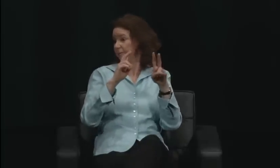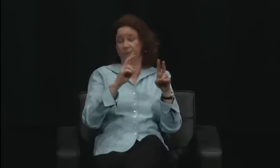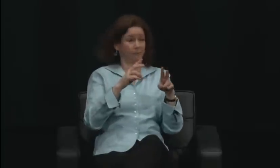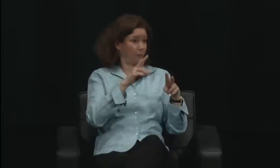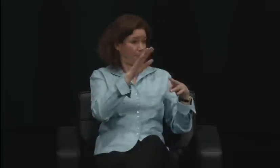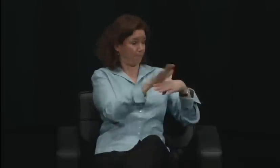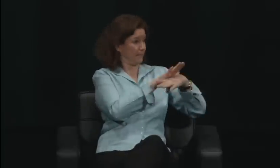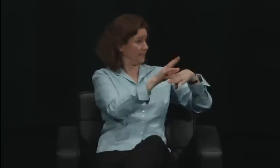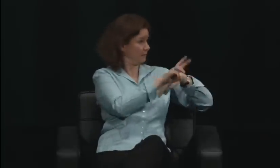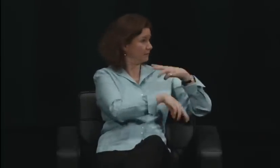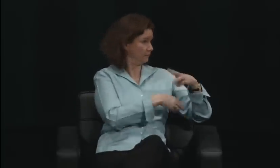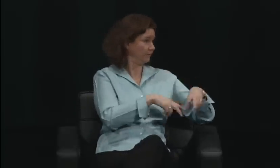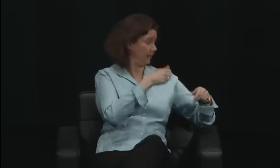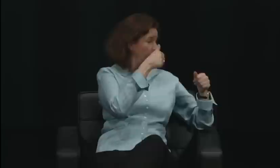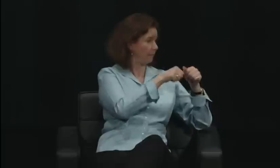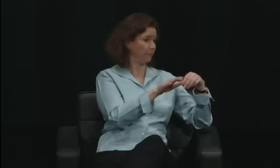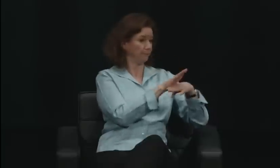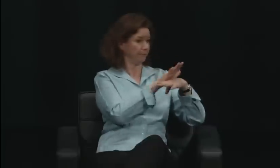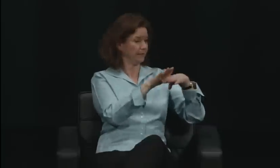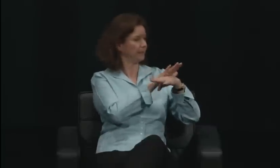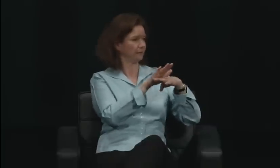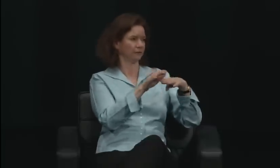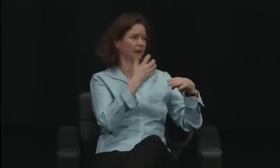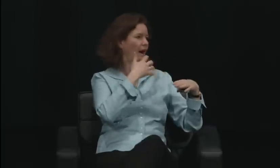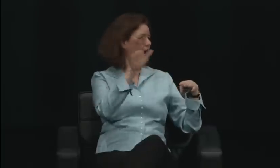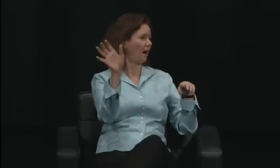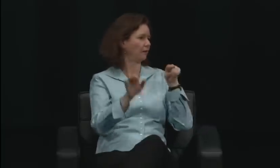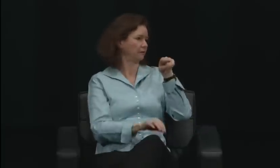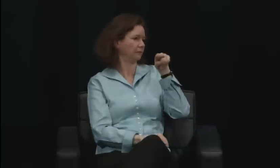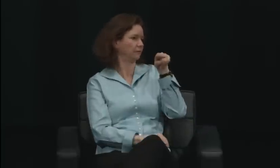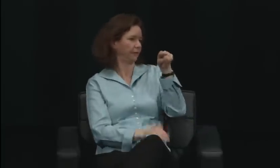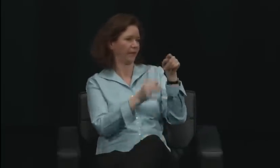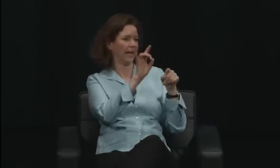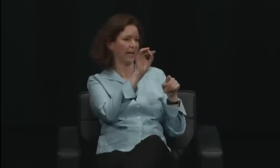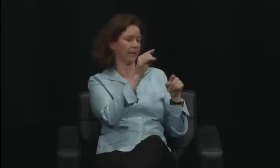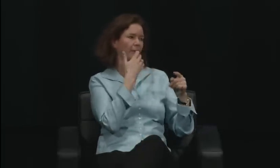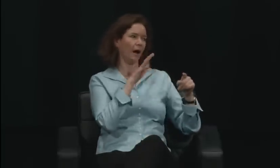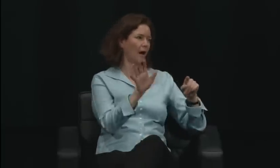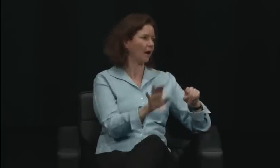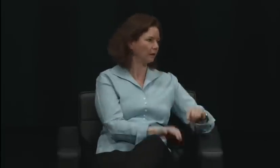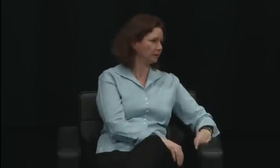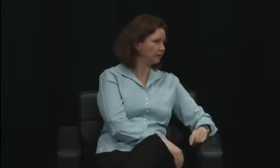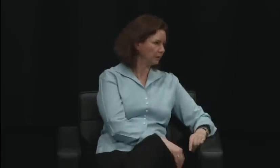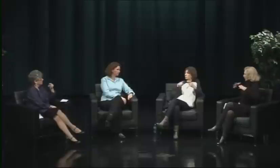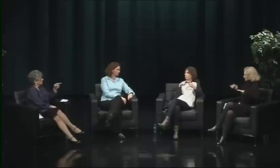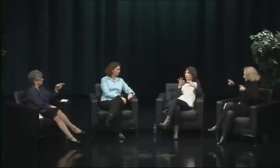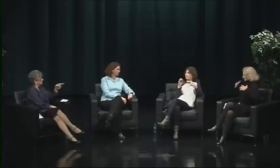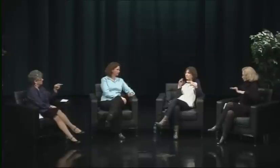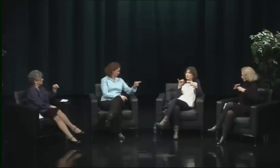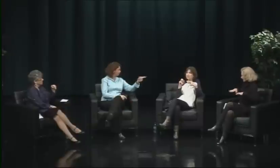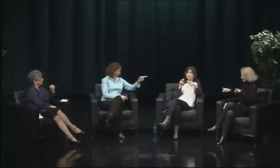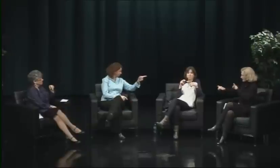Dr. Betty Miller. Dr. Betty Miller was tough.